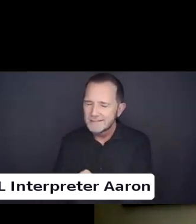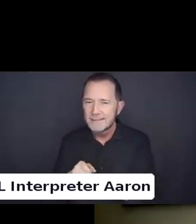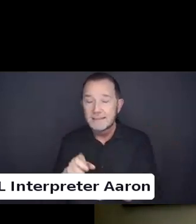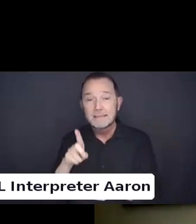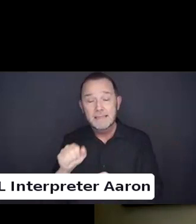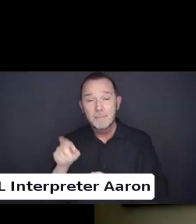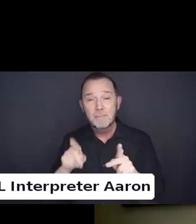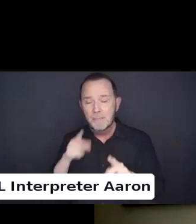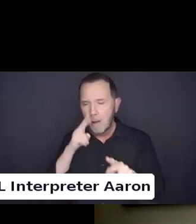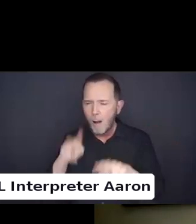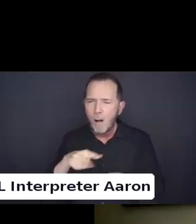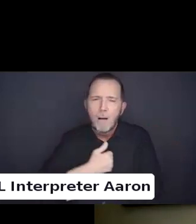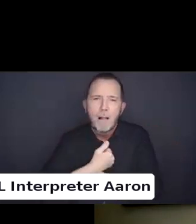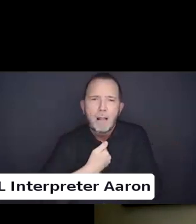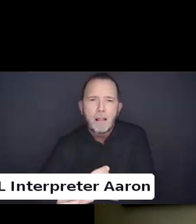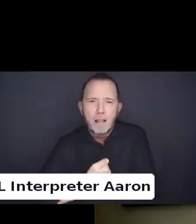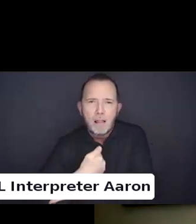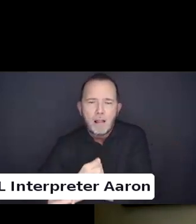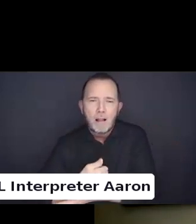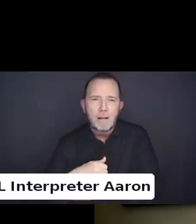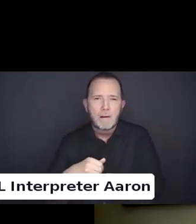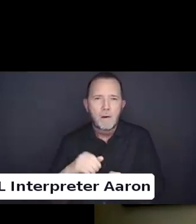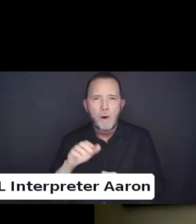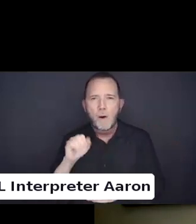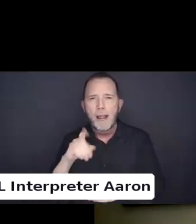both lateral able-ism and clear phobia.